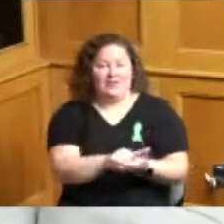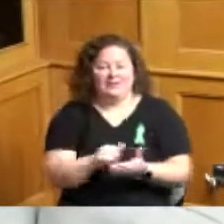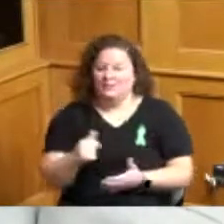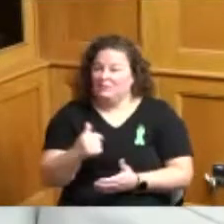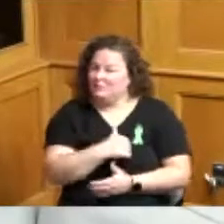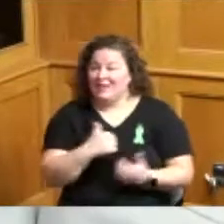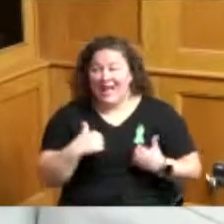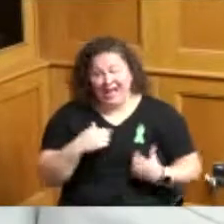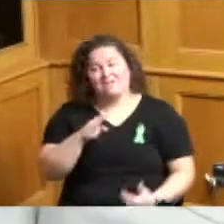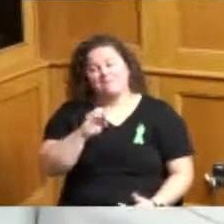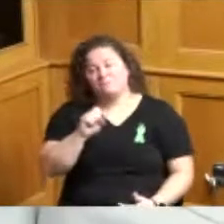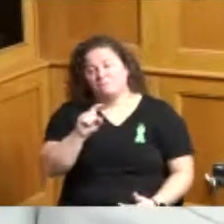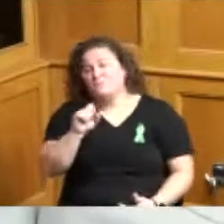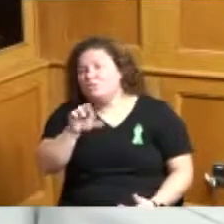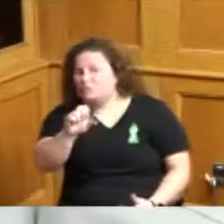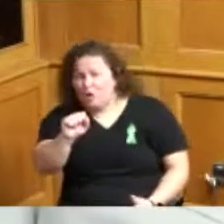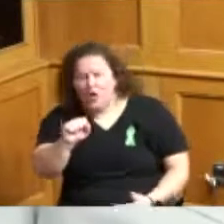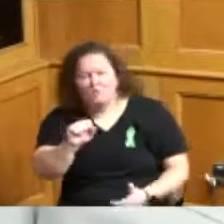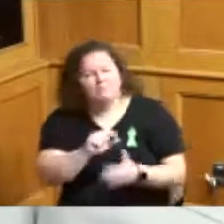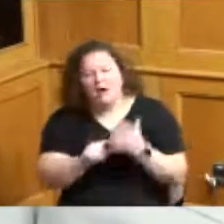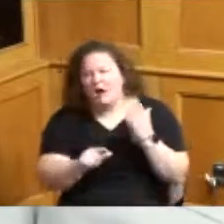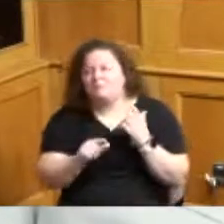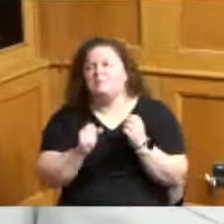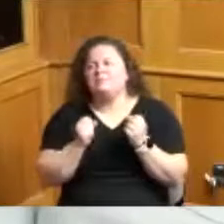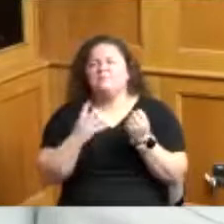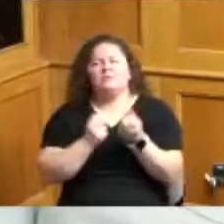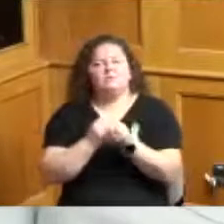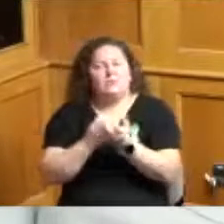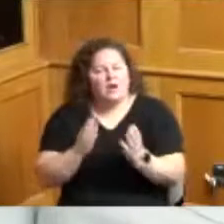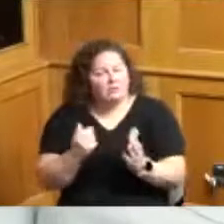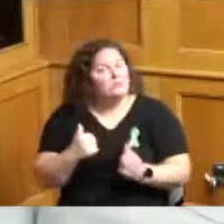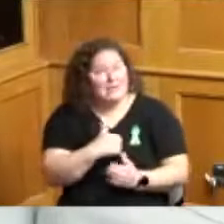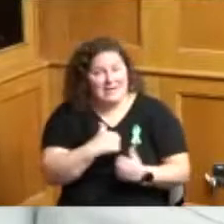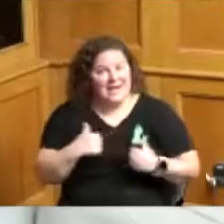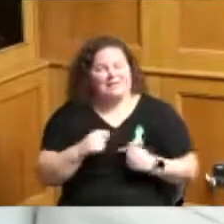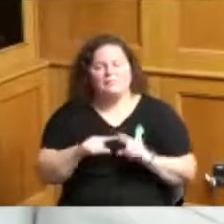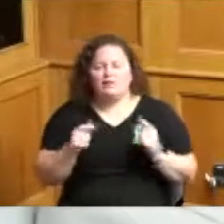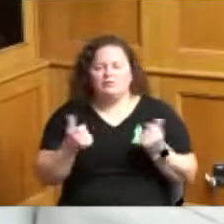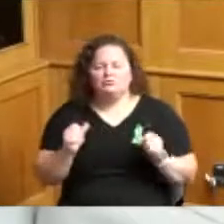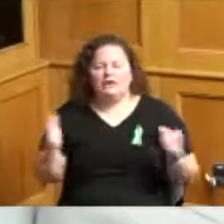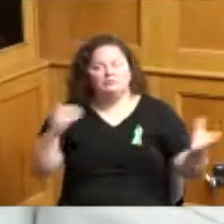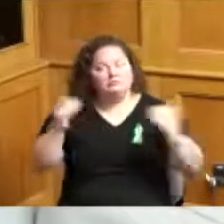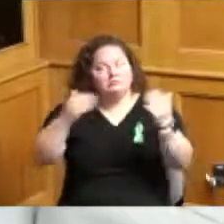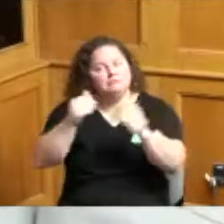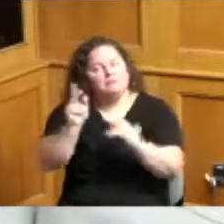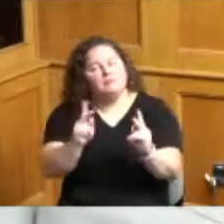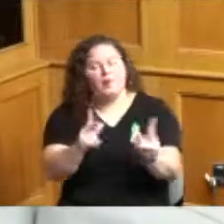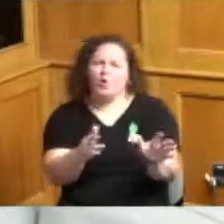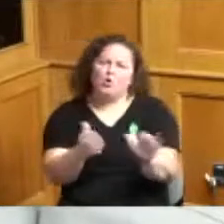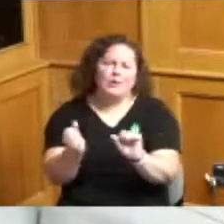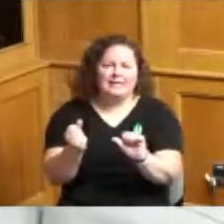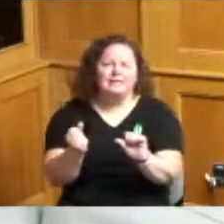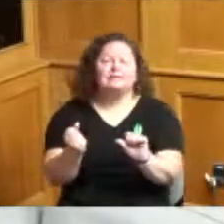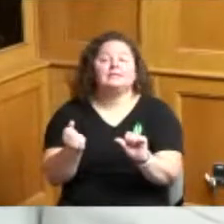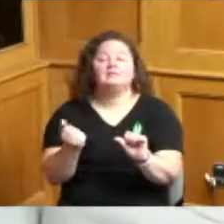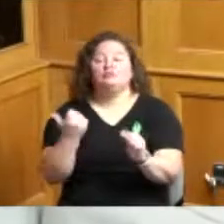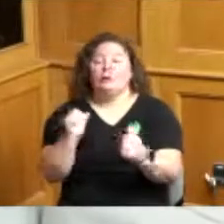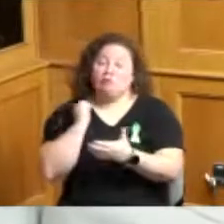but having something that kind of brings people quickly in to be able to help and have waterworks